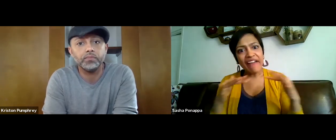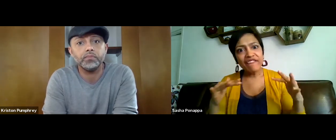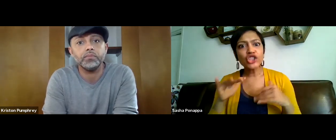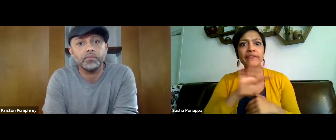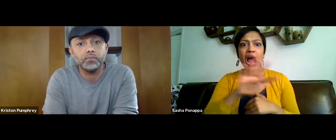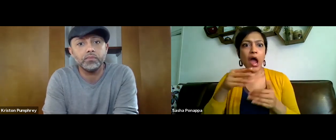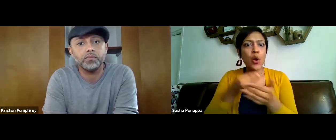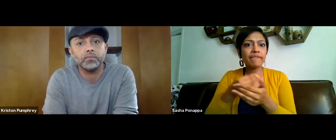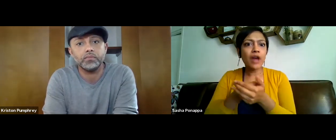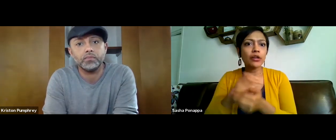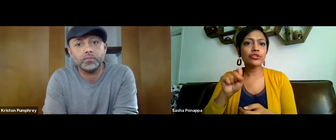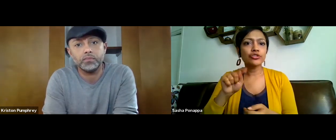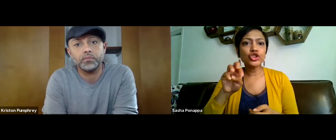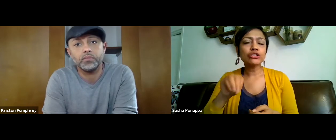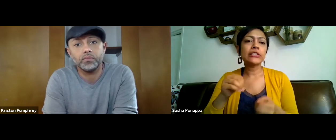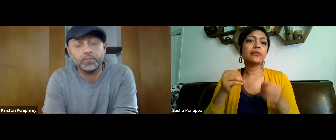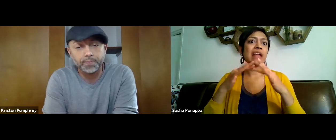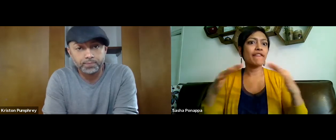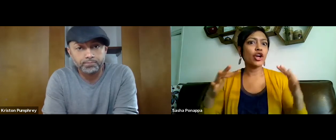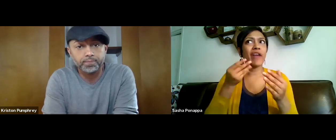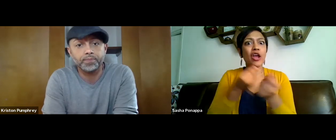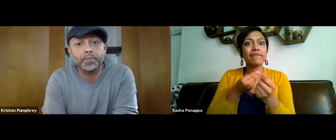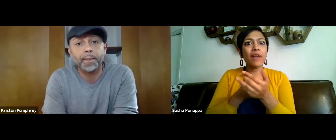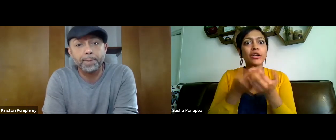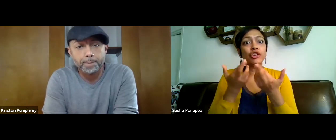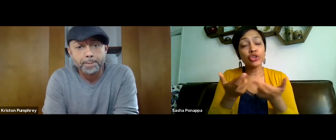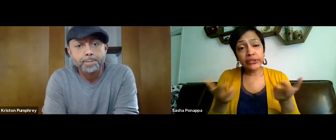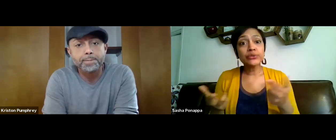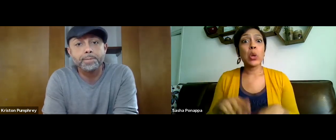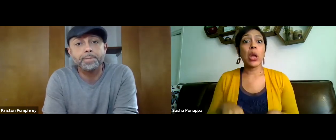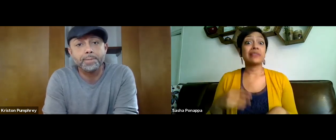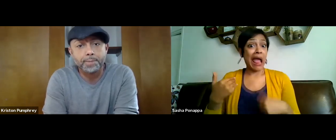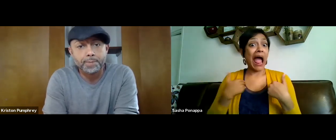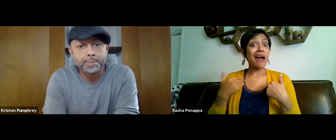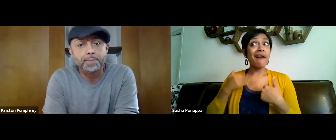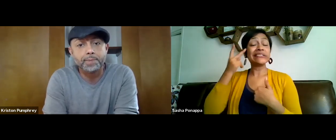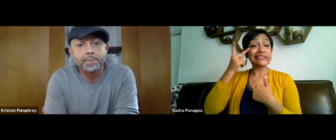will affect the world population. So with all the funds streams being affected